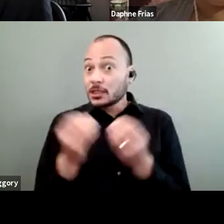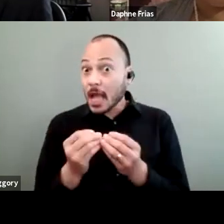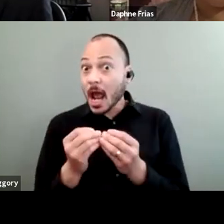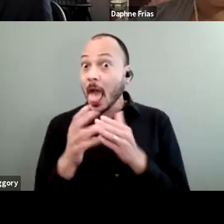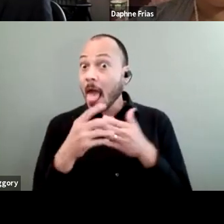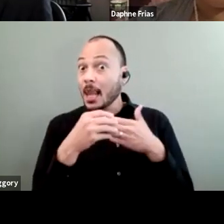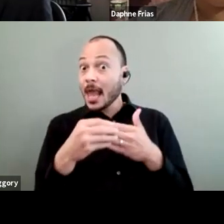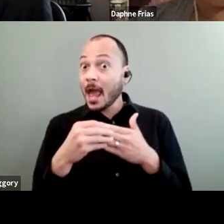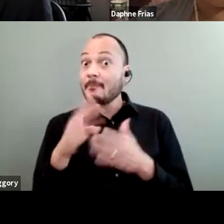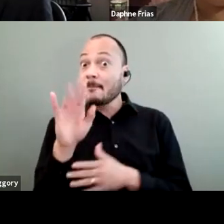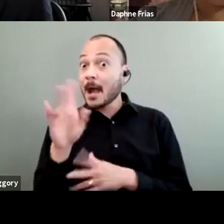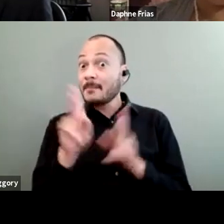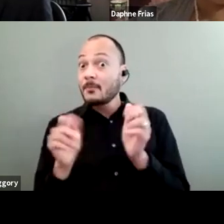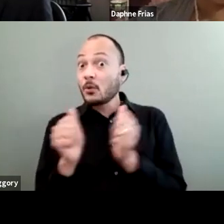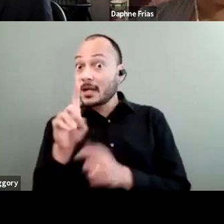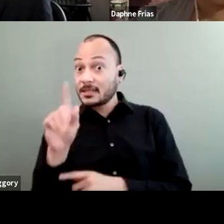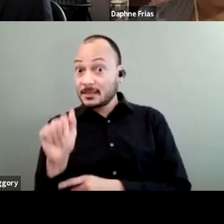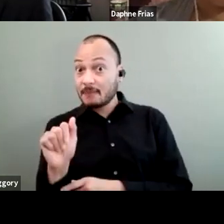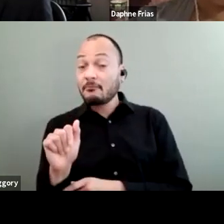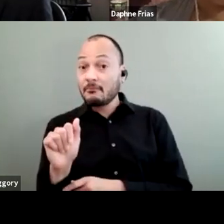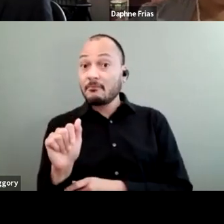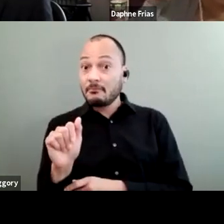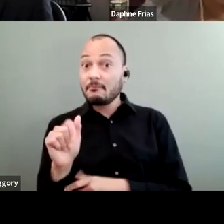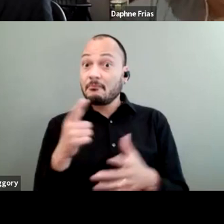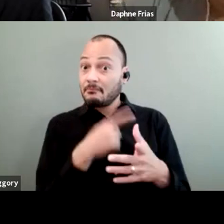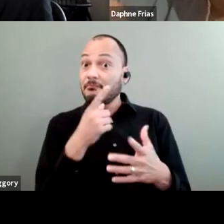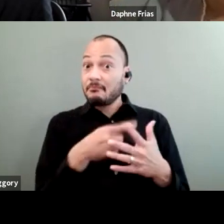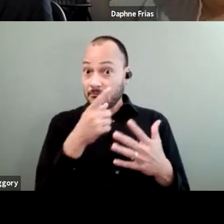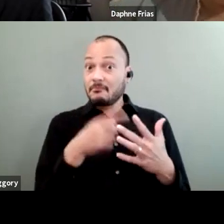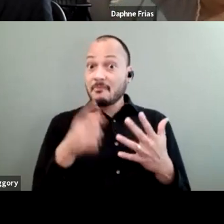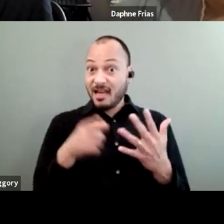with disabilities are taking action regarding